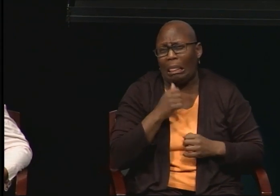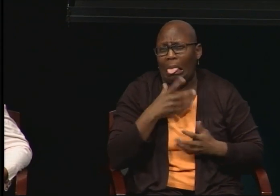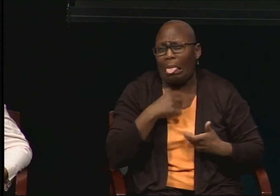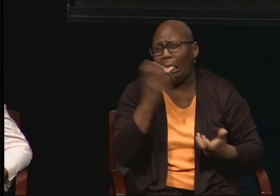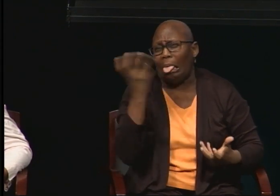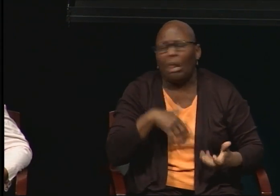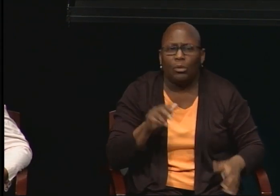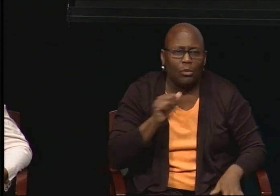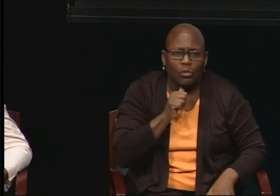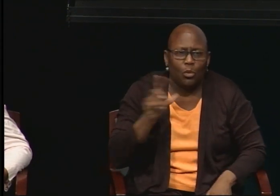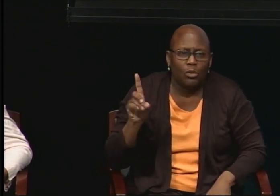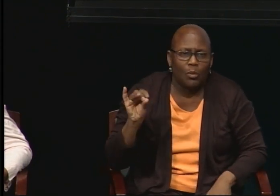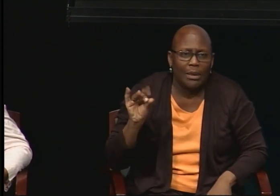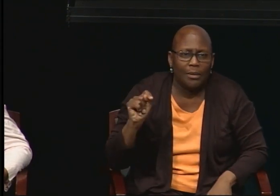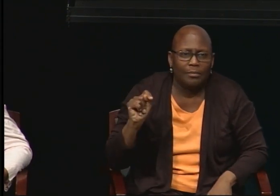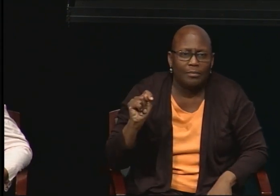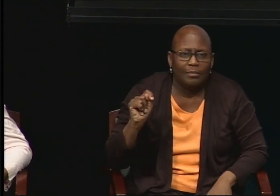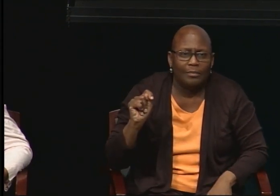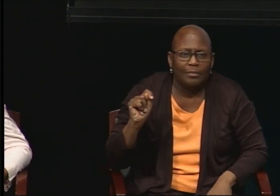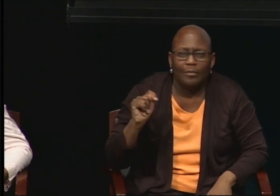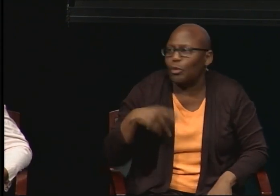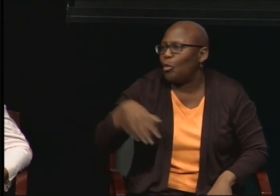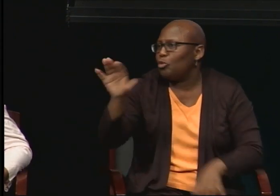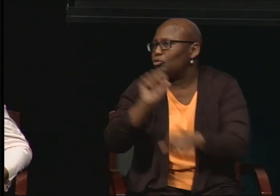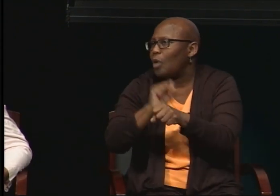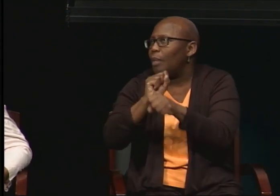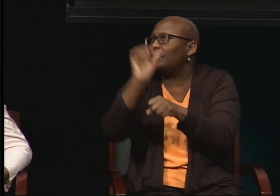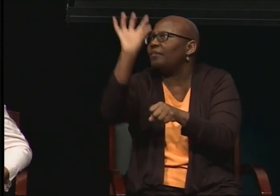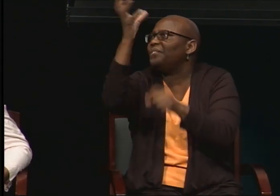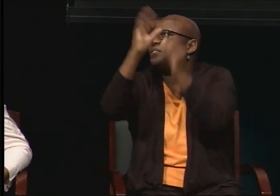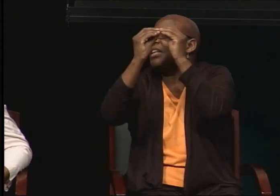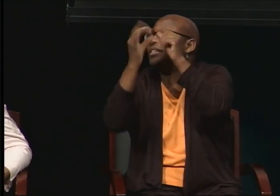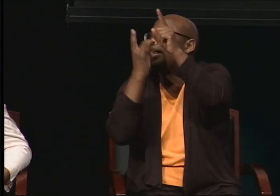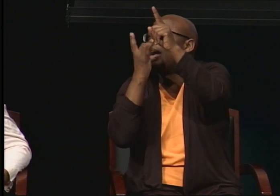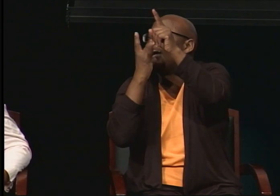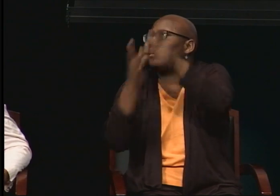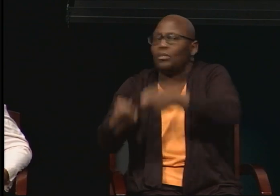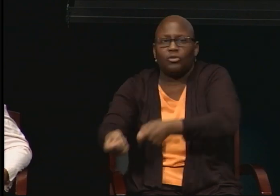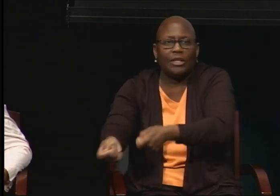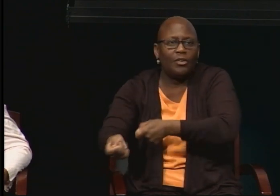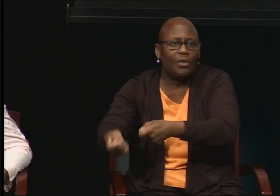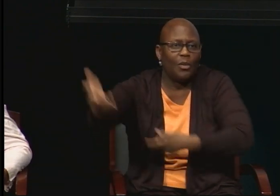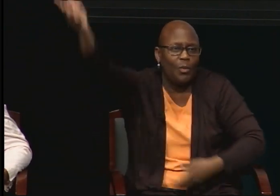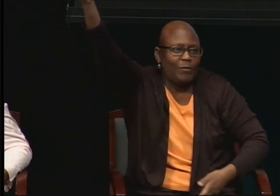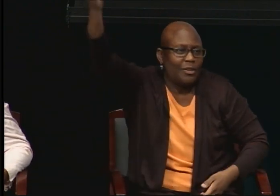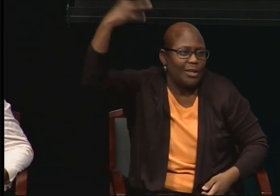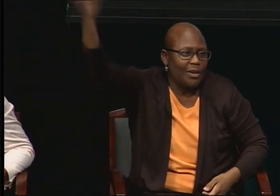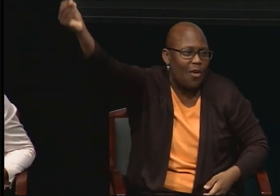Go digging for it.